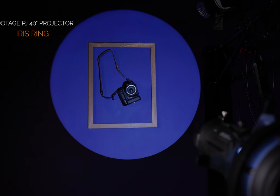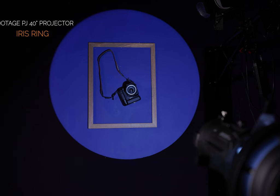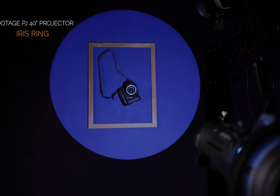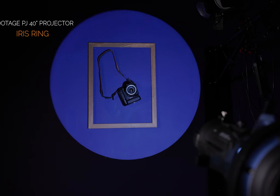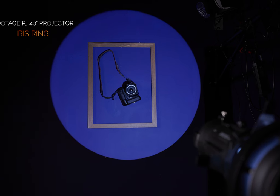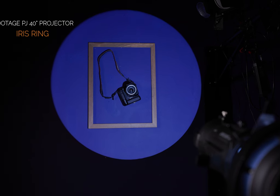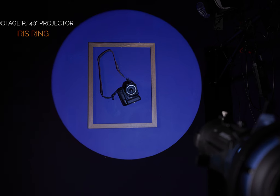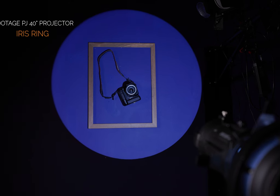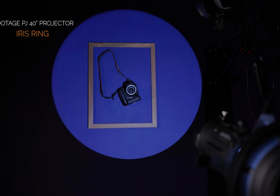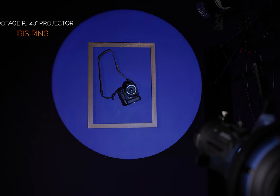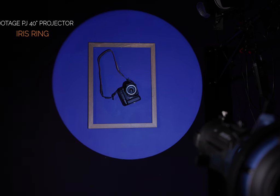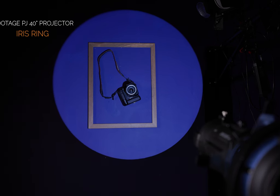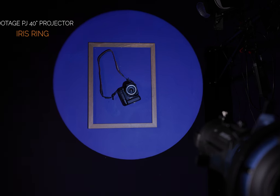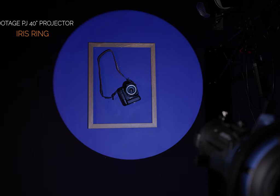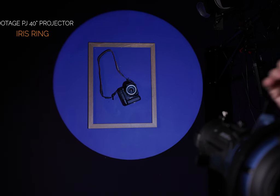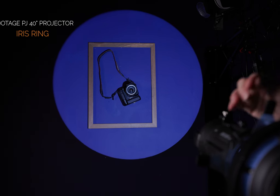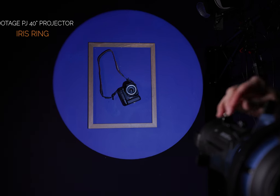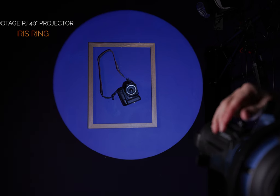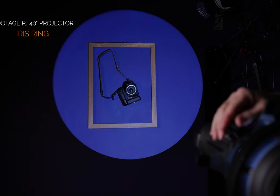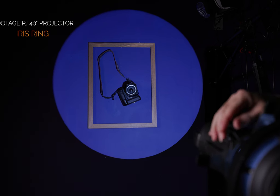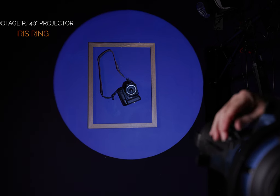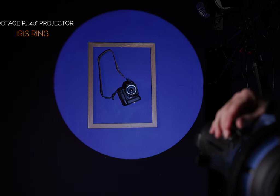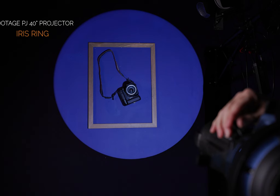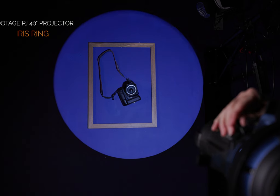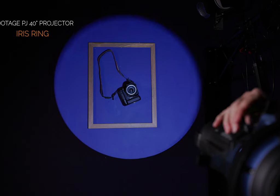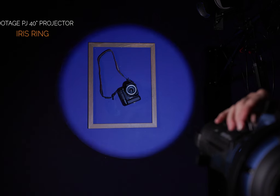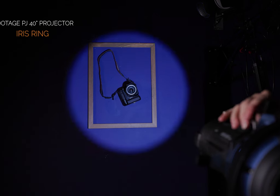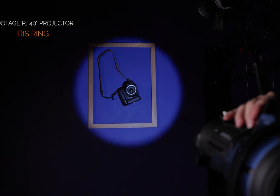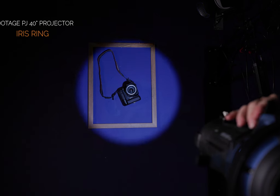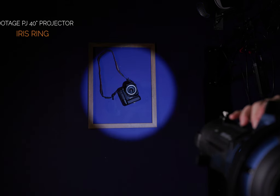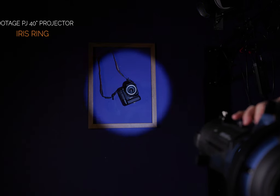open and close this you can see just how precise you can get it this means you can really sit there